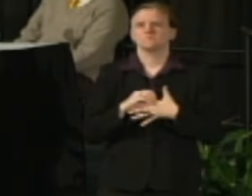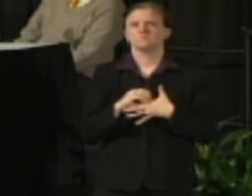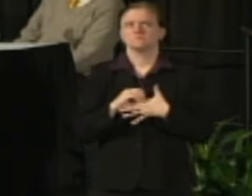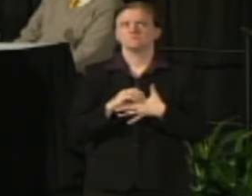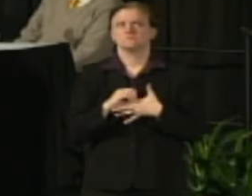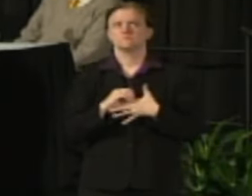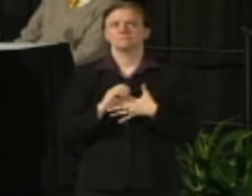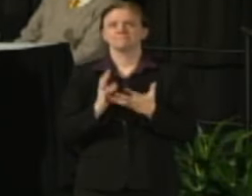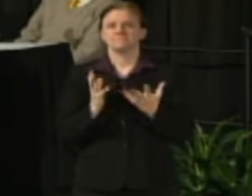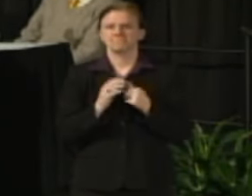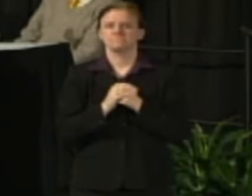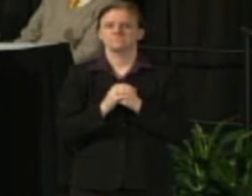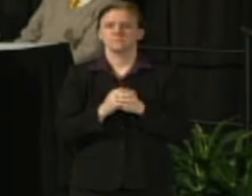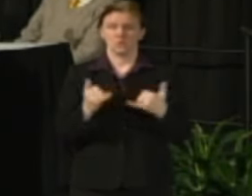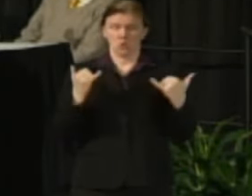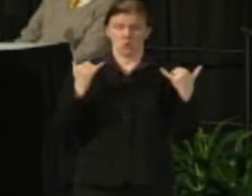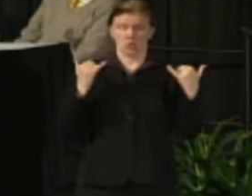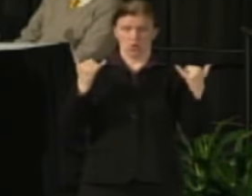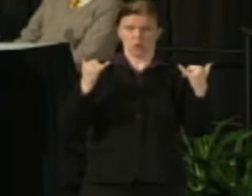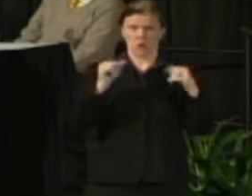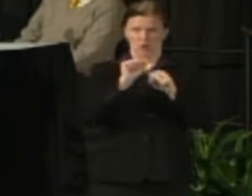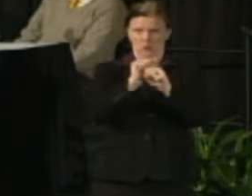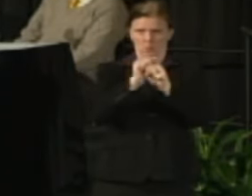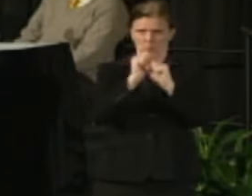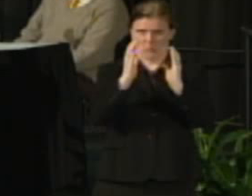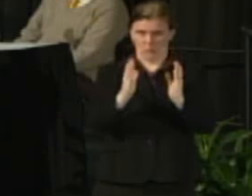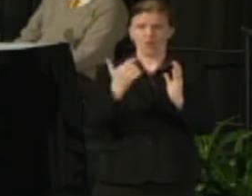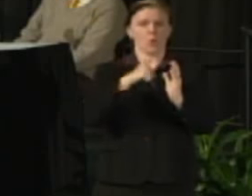Employees that are currently, we are state employees